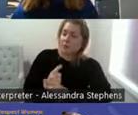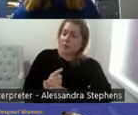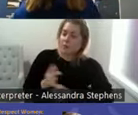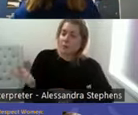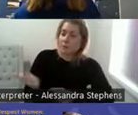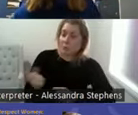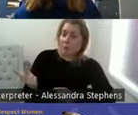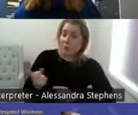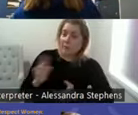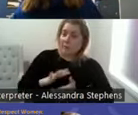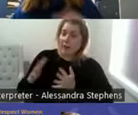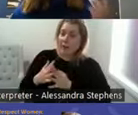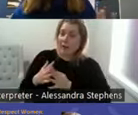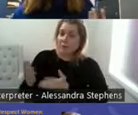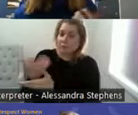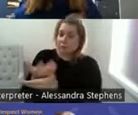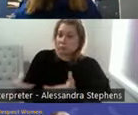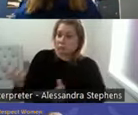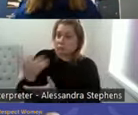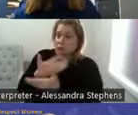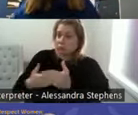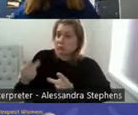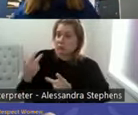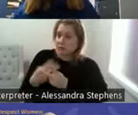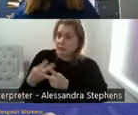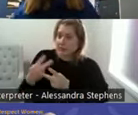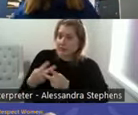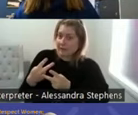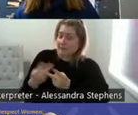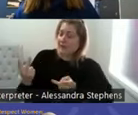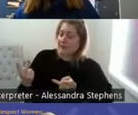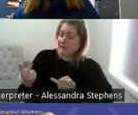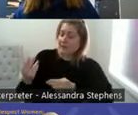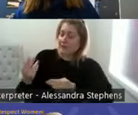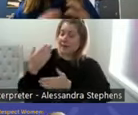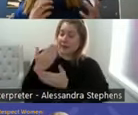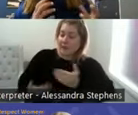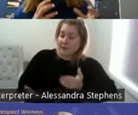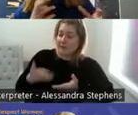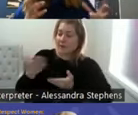sex with your partner? Here's some information about cancer and sexuality. And a lot of that is